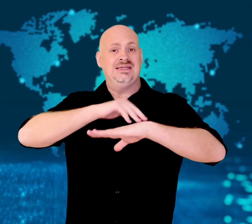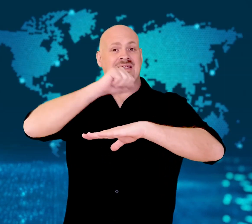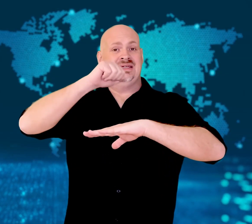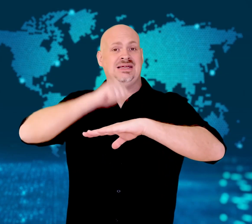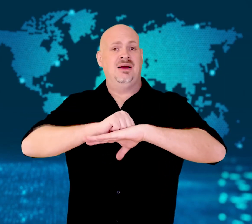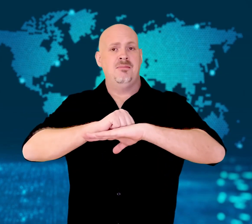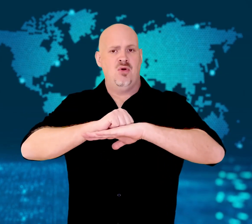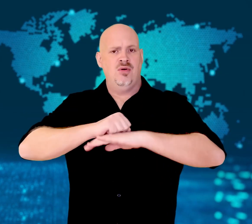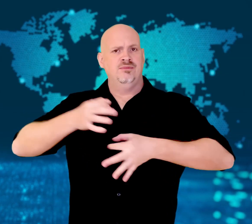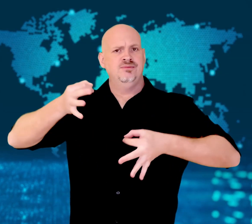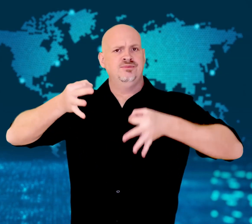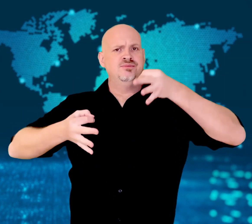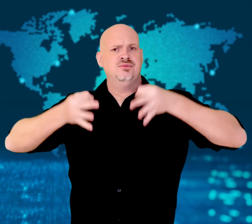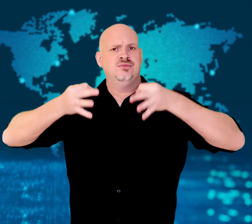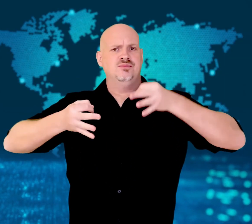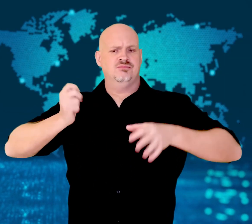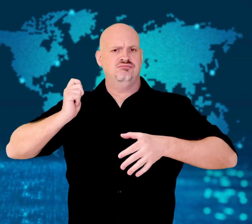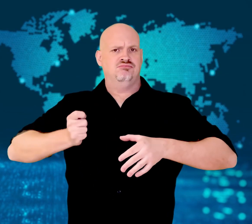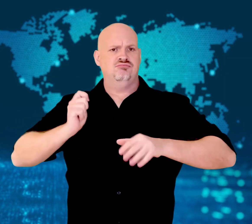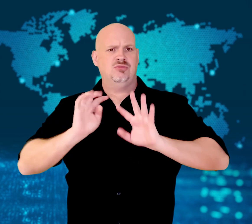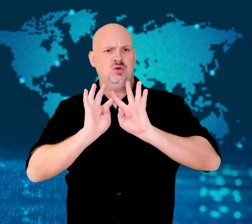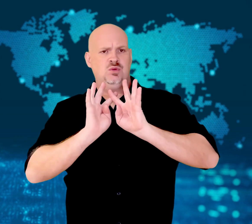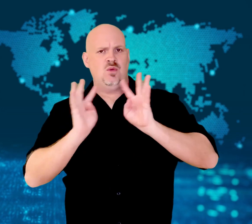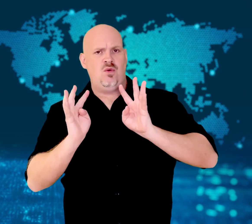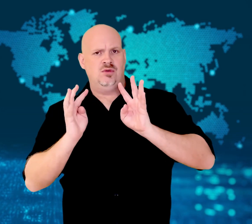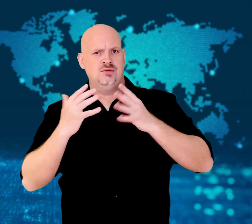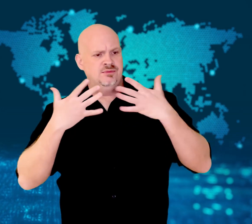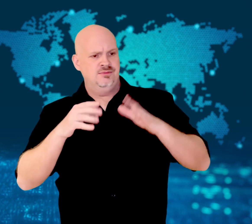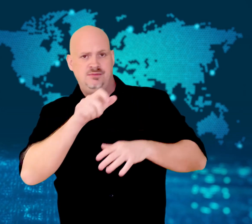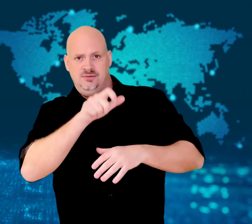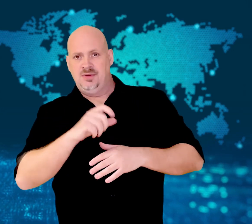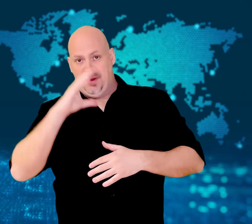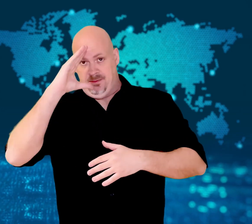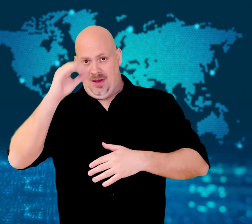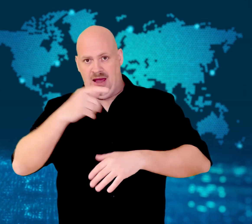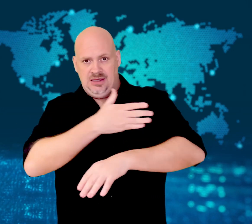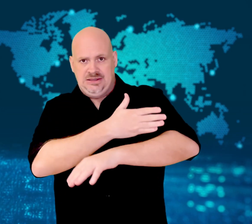[Gavin]: A Singapore court rejected a disabled man's